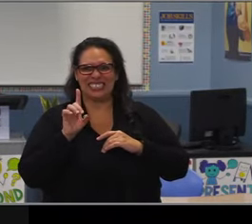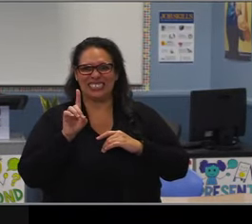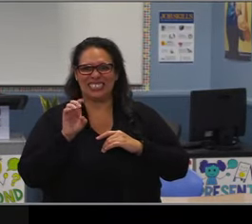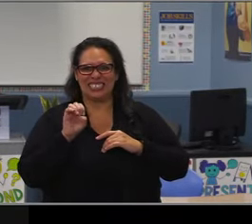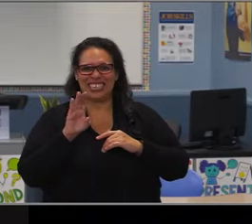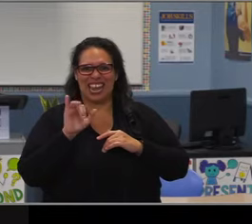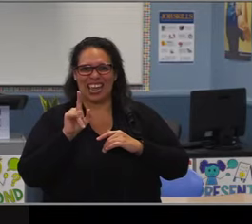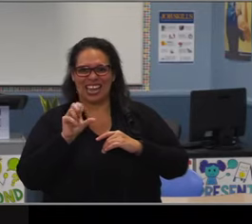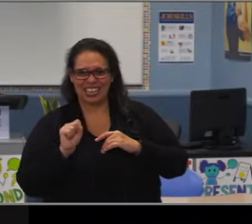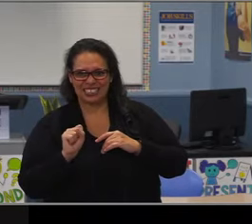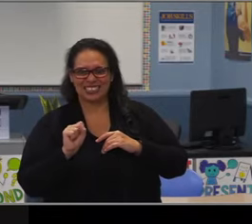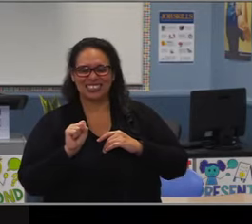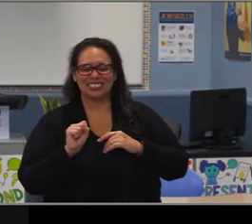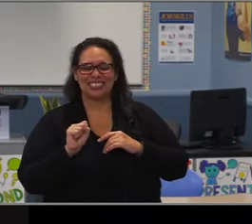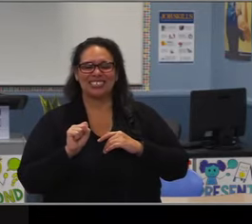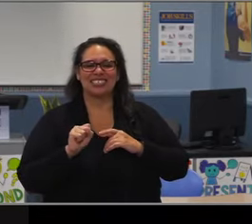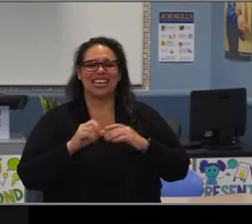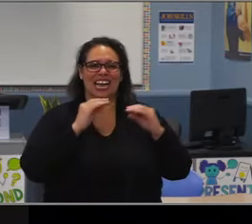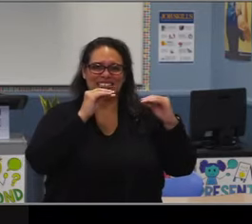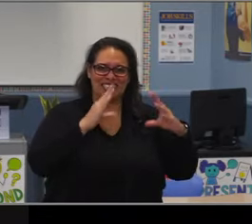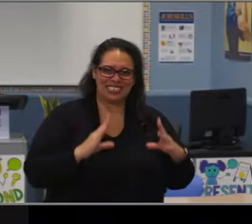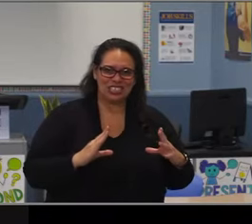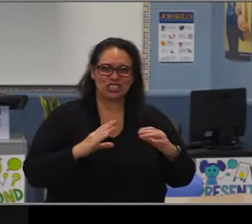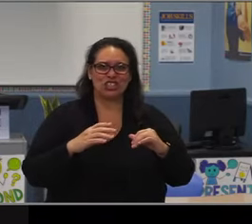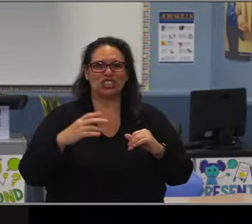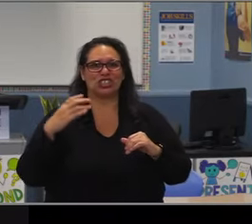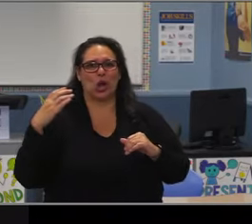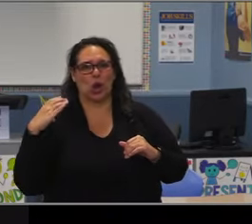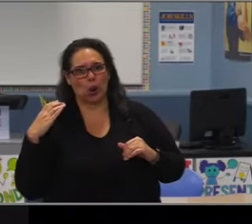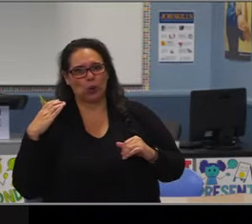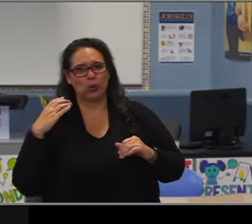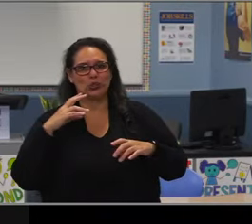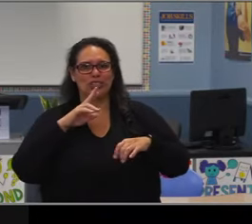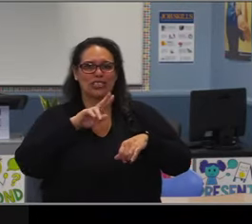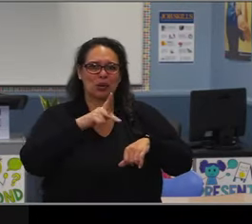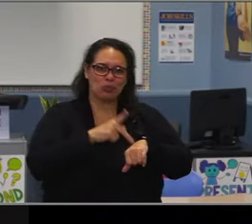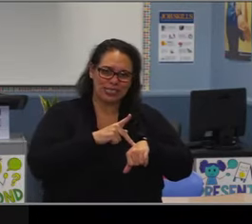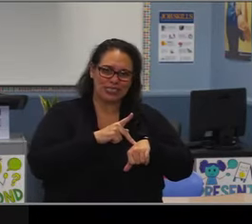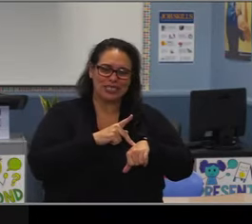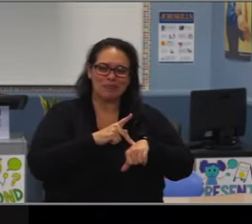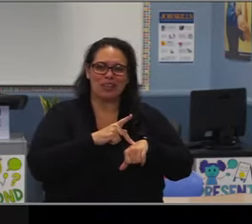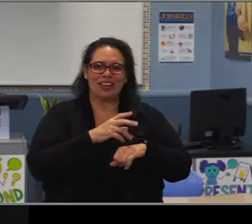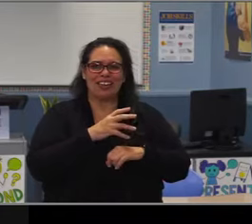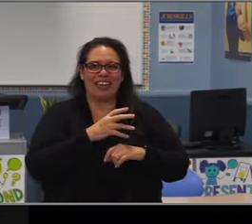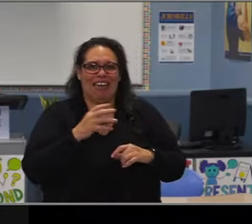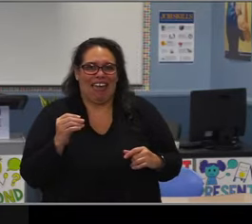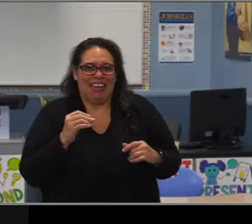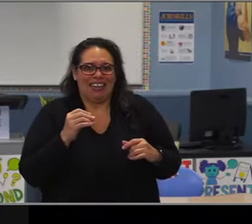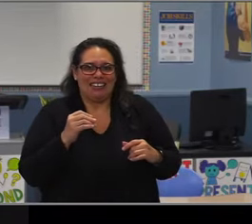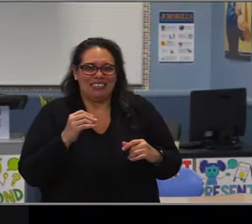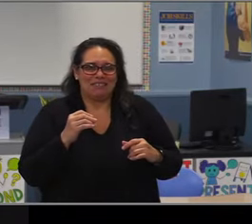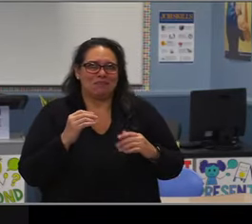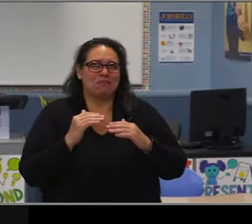Thank you so much. Coach Meyer, thank you for always pushing the district to strive for excellence and to be leaders and innovators